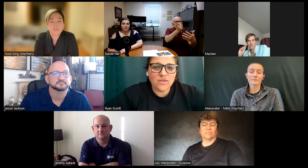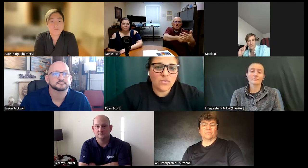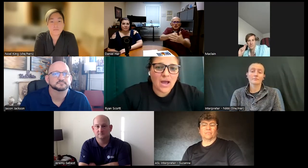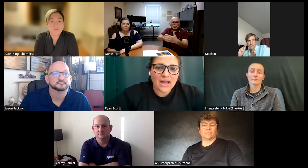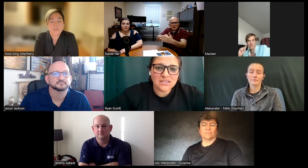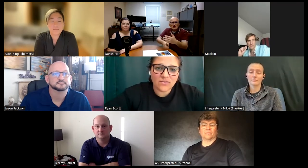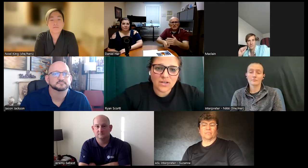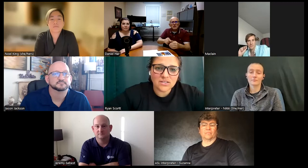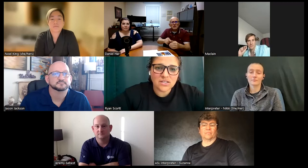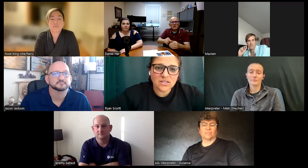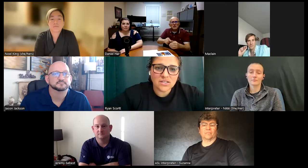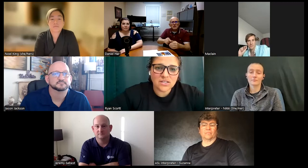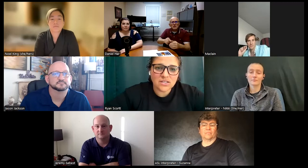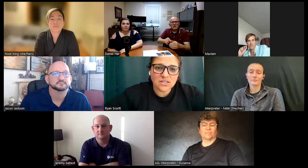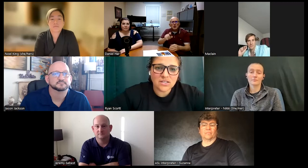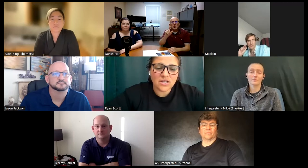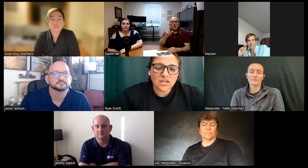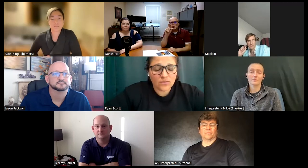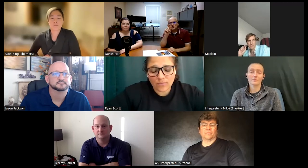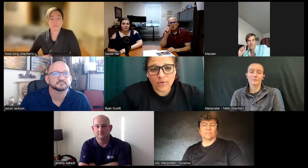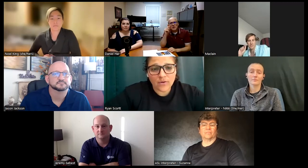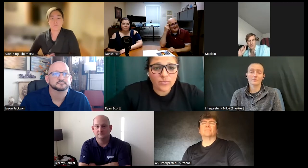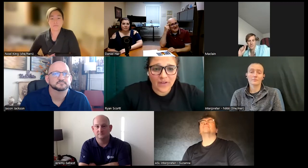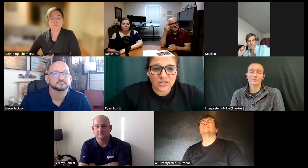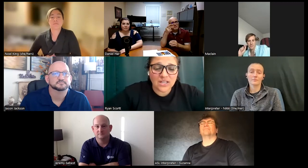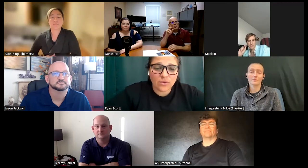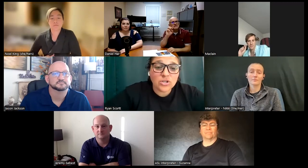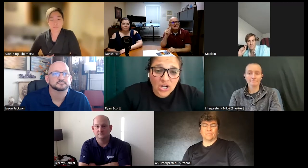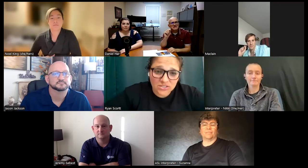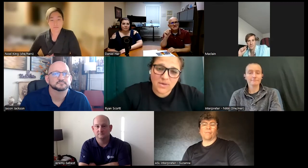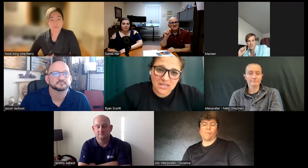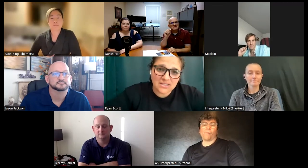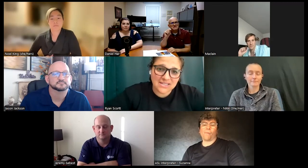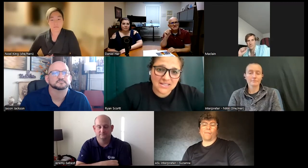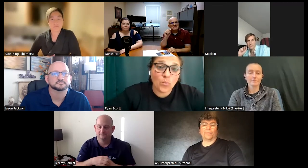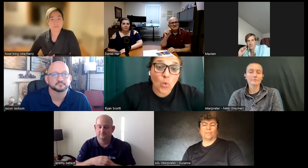um if you had different phone providers they would cost money to send one text